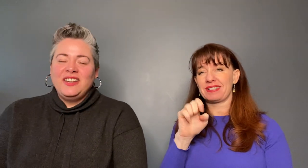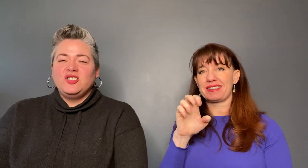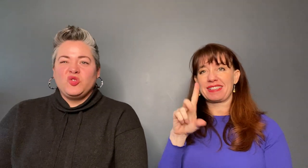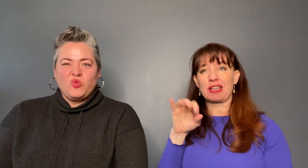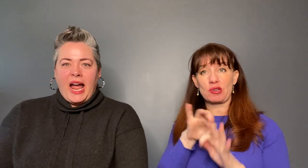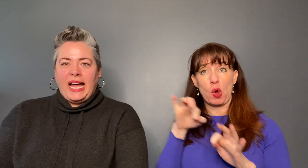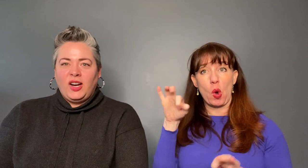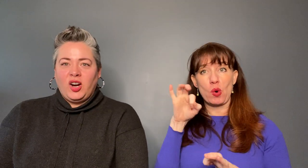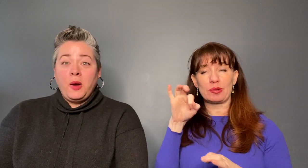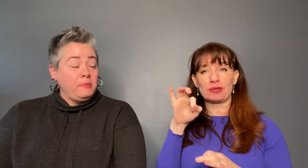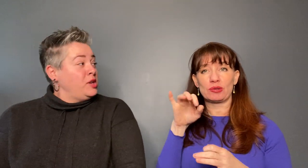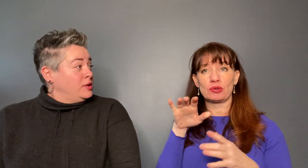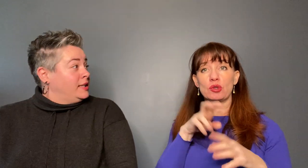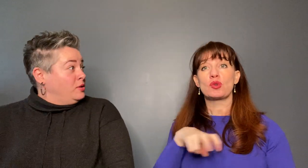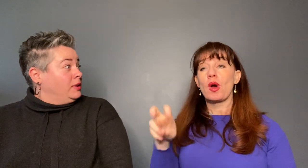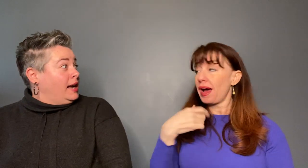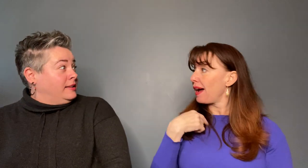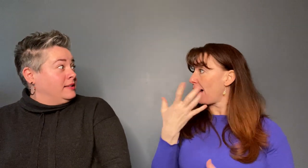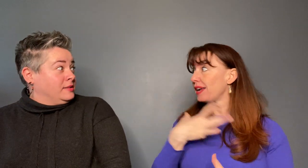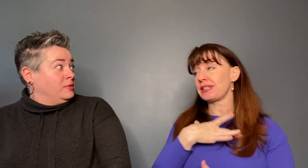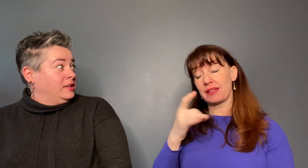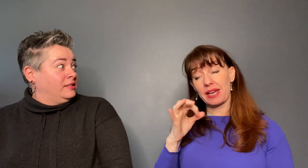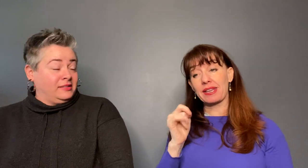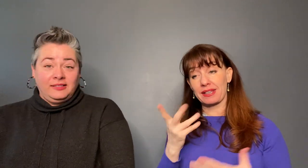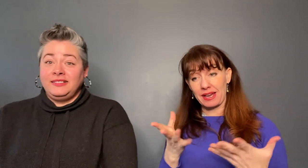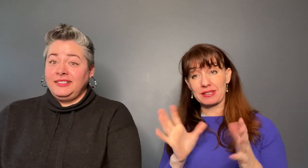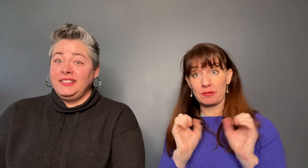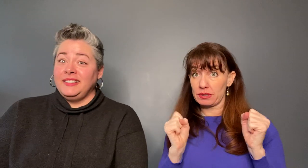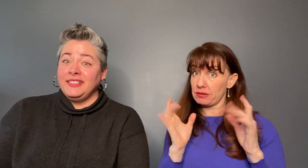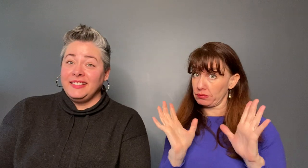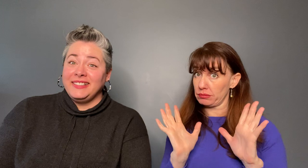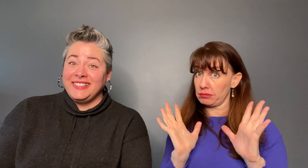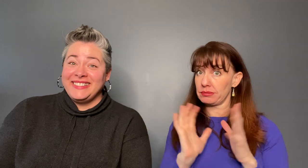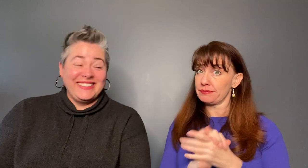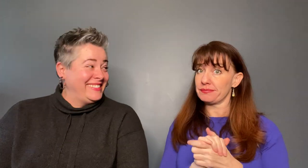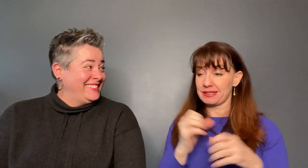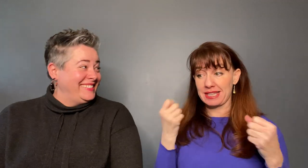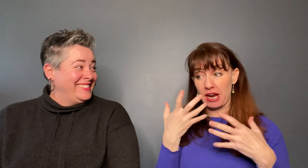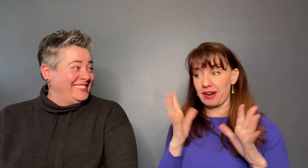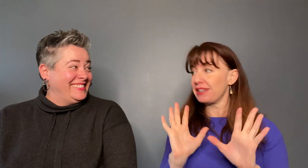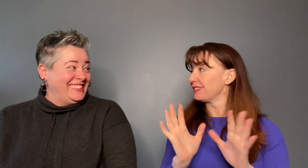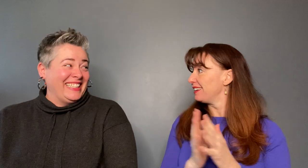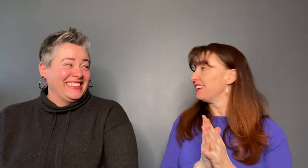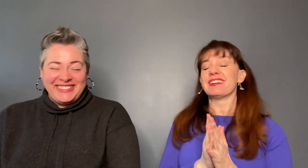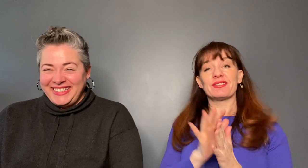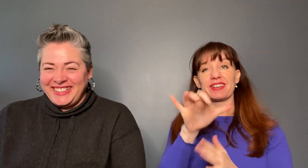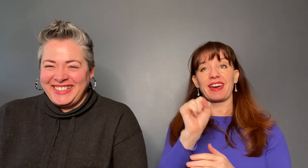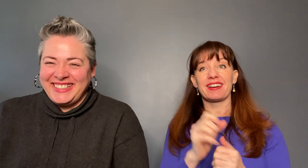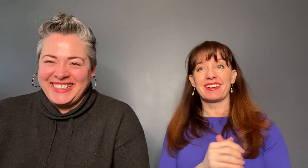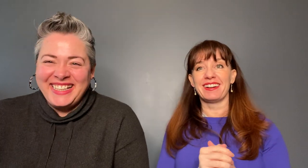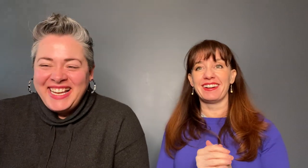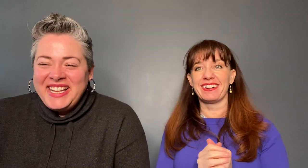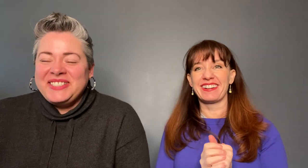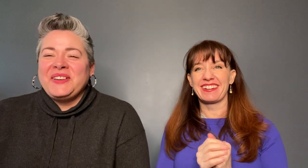drag her, but you did like it, was scary. On the Royal Mile